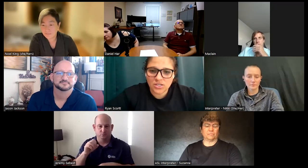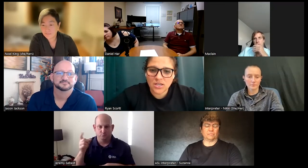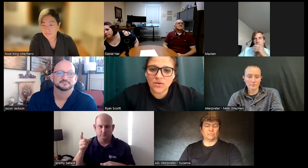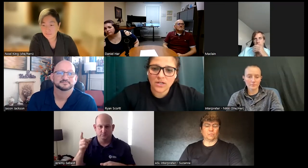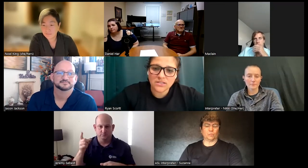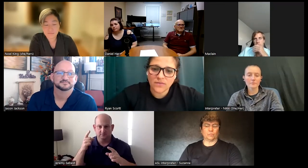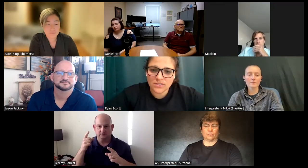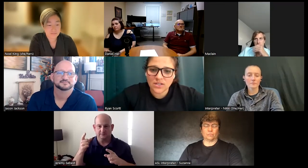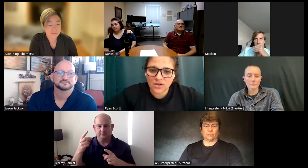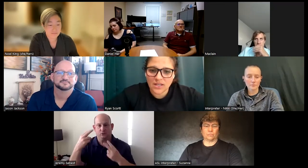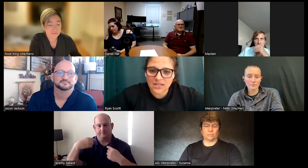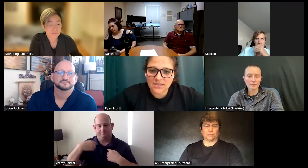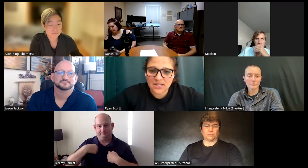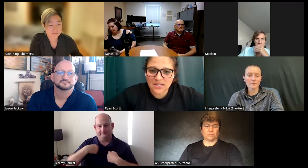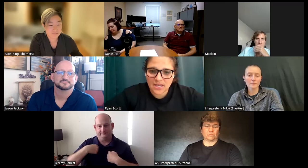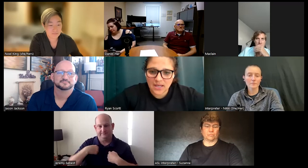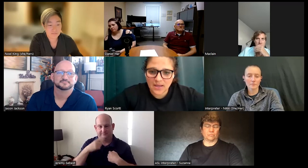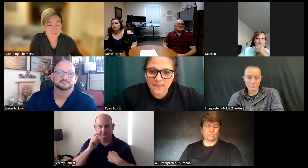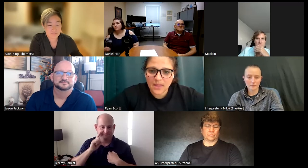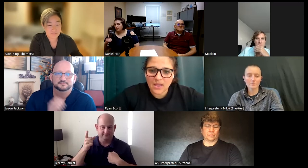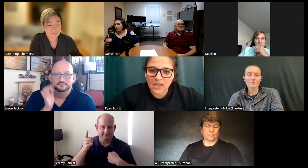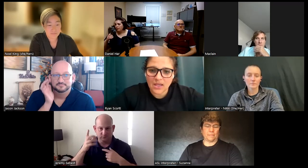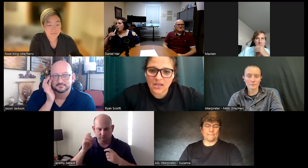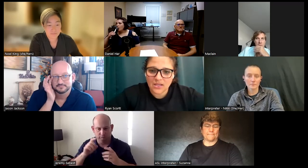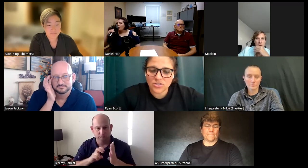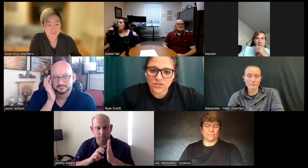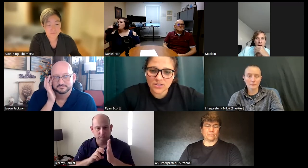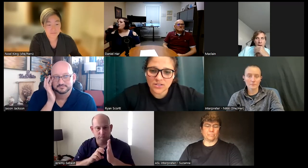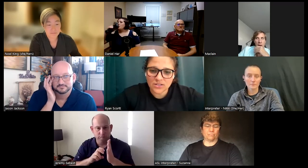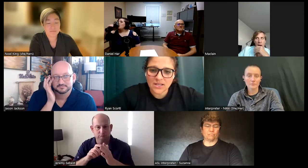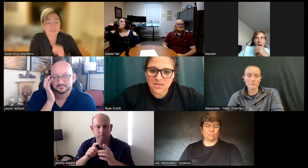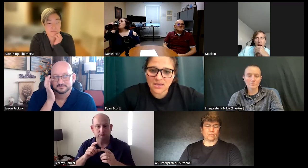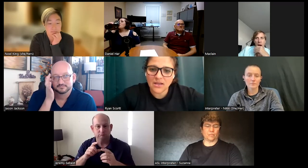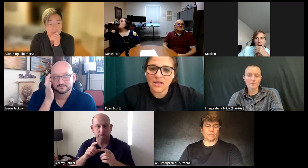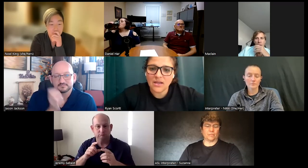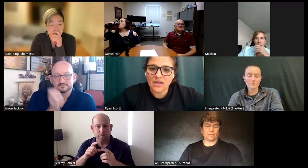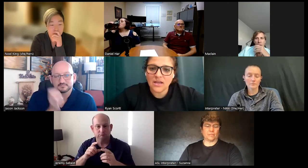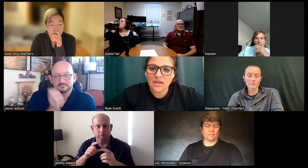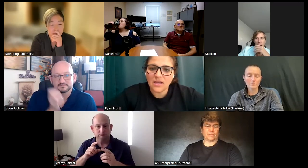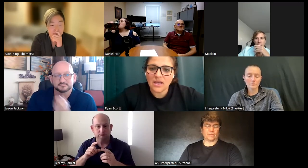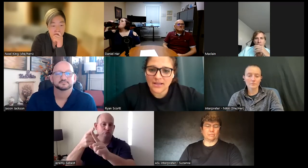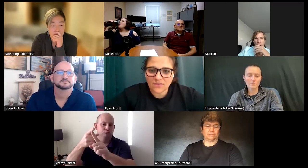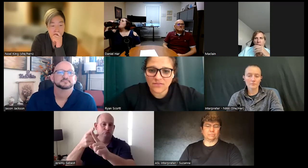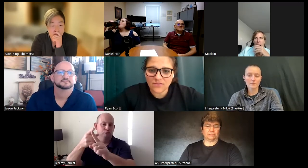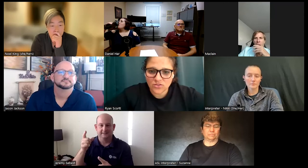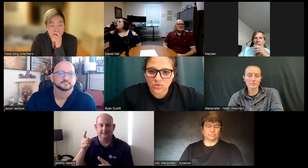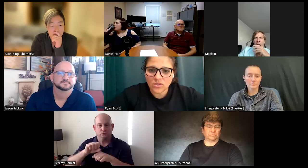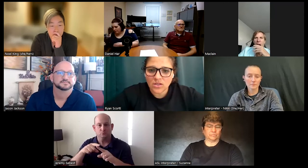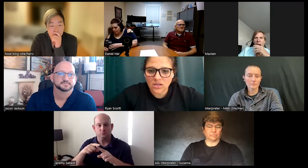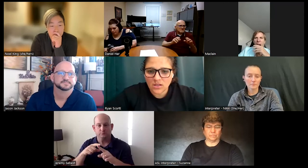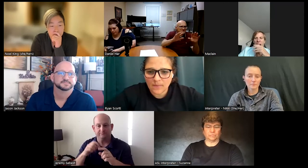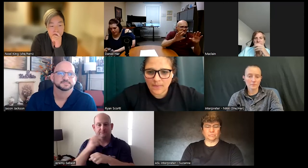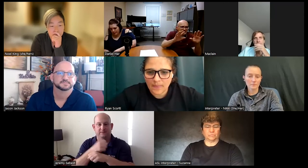she works focusing on the Ada and she looks at me as a deaf individual